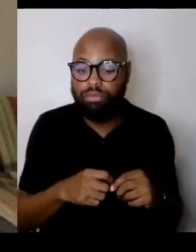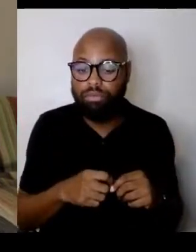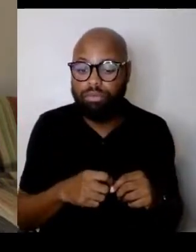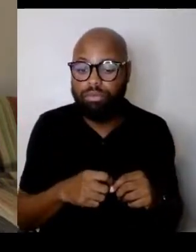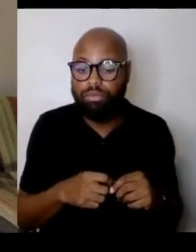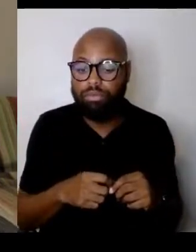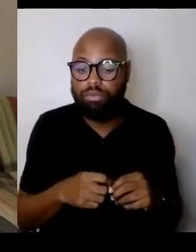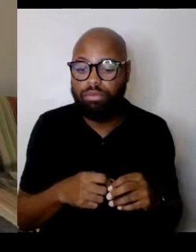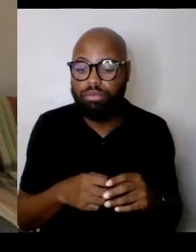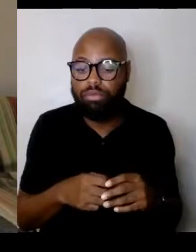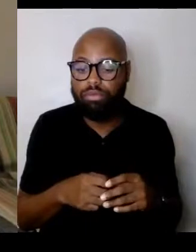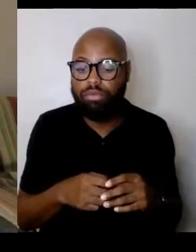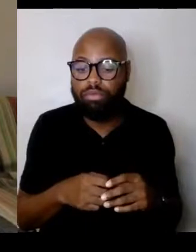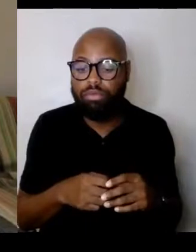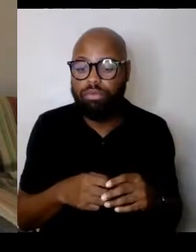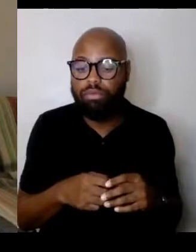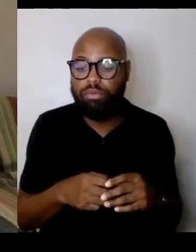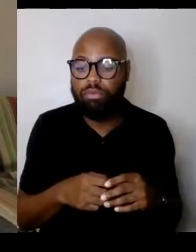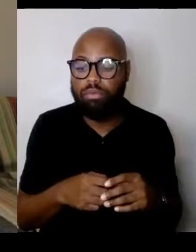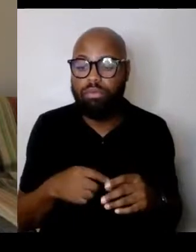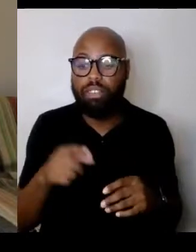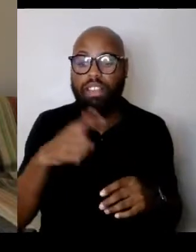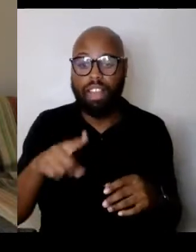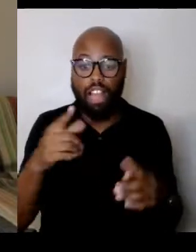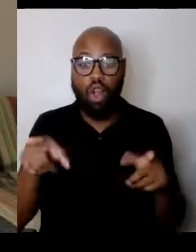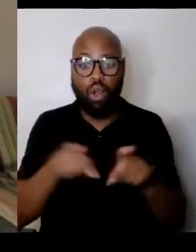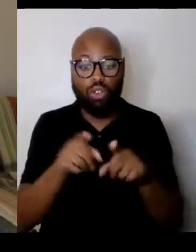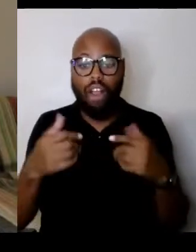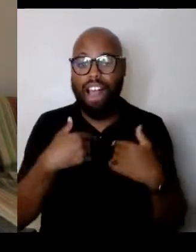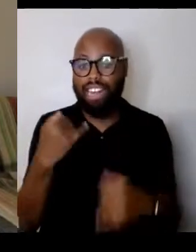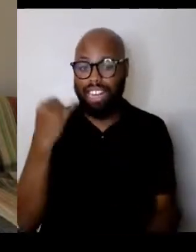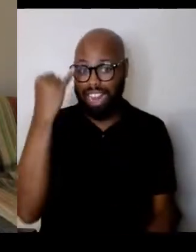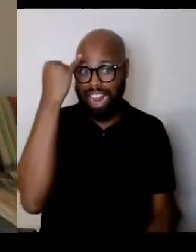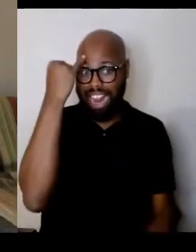they had ideals to implement